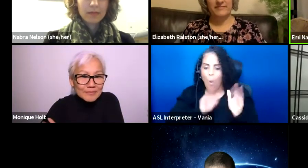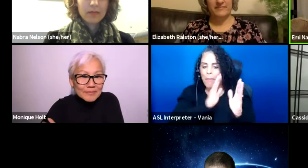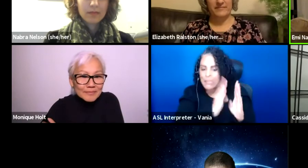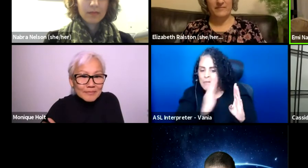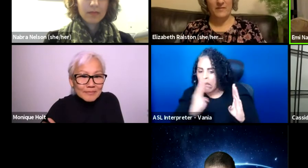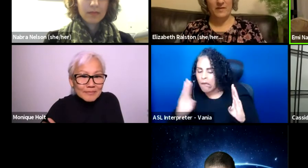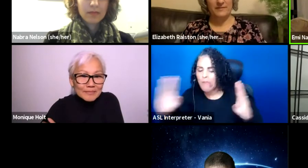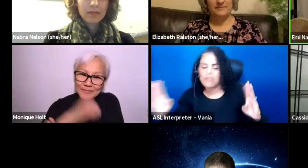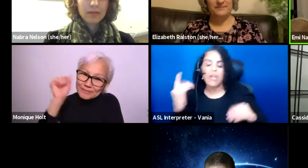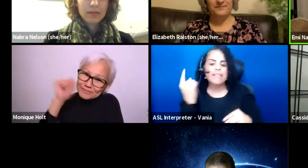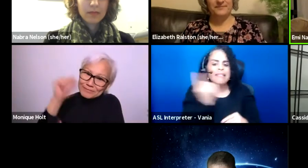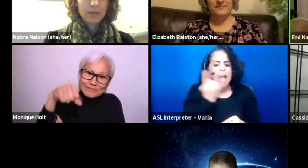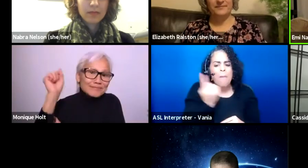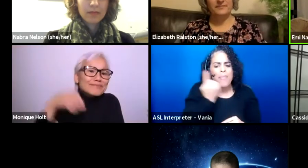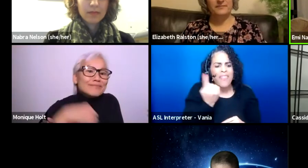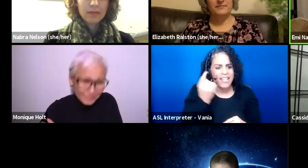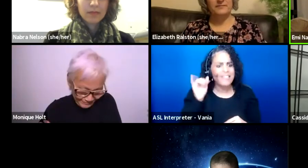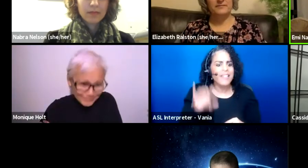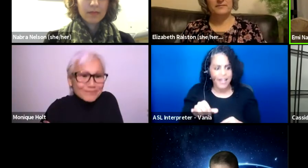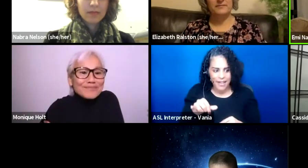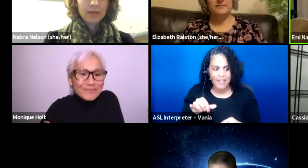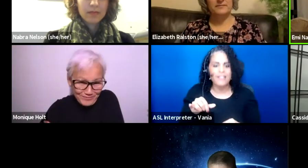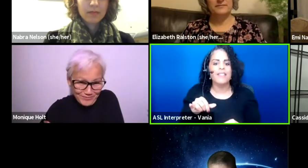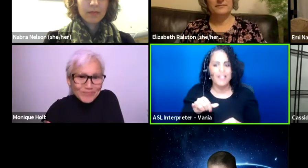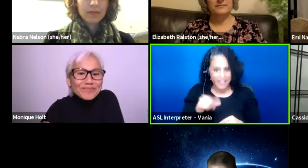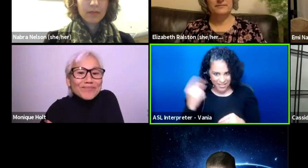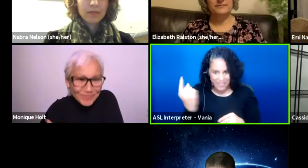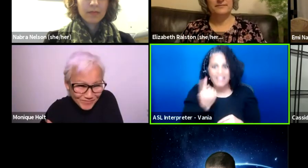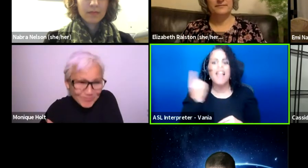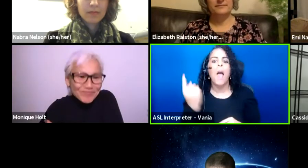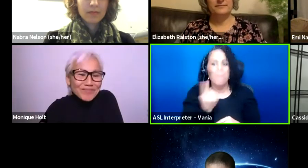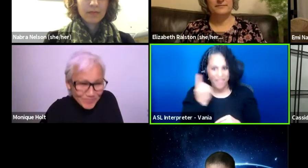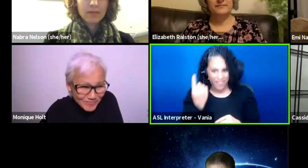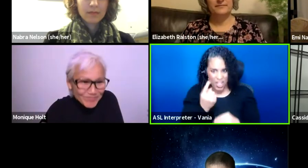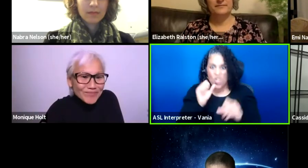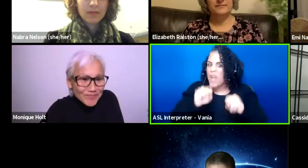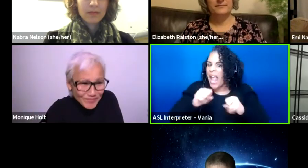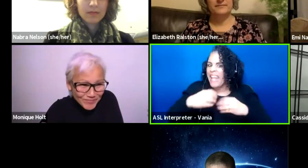something there to give as a, as like an audition as well.